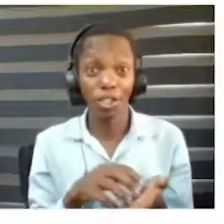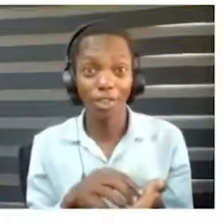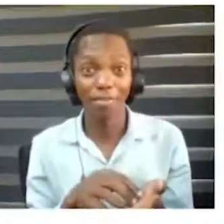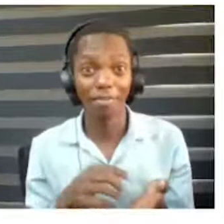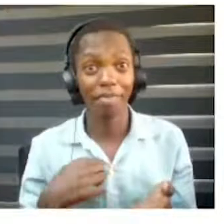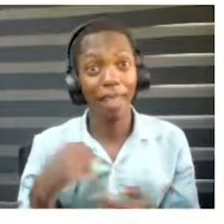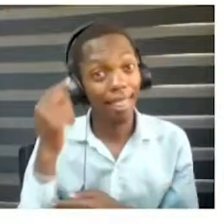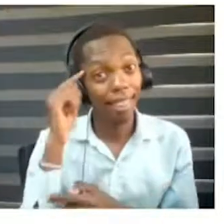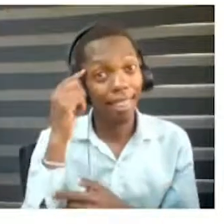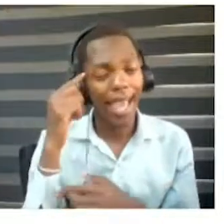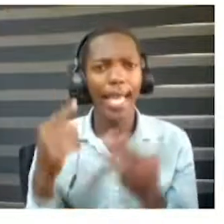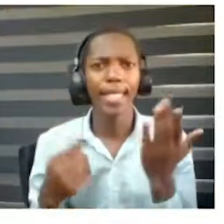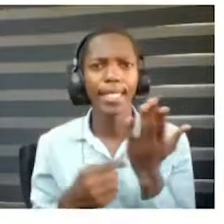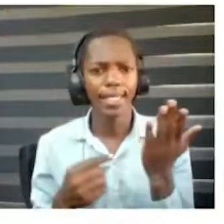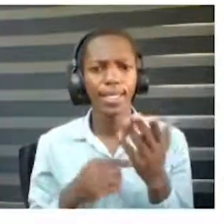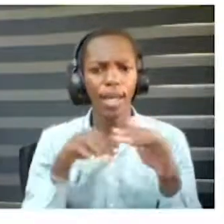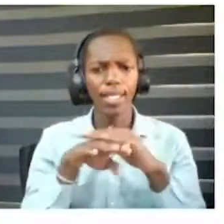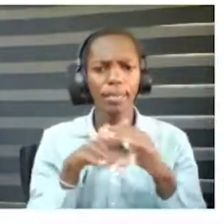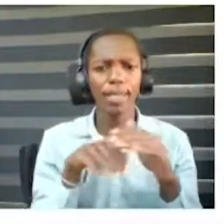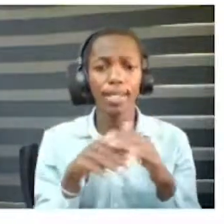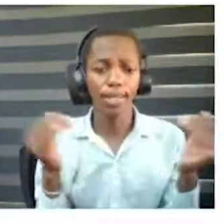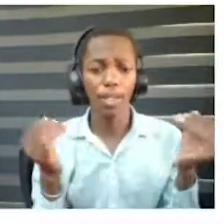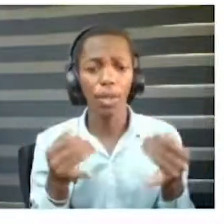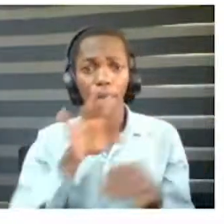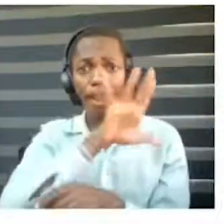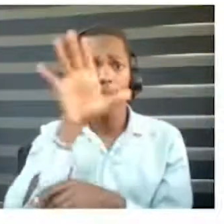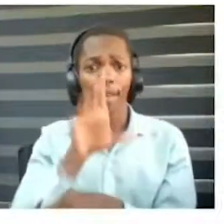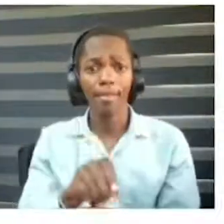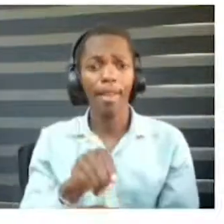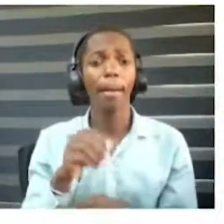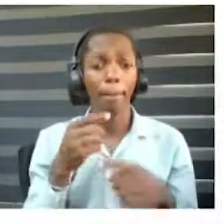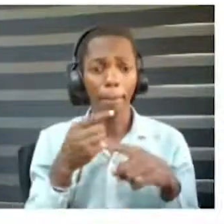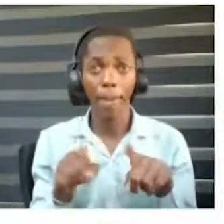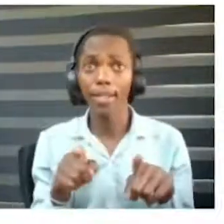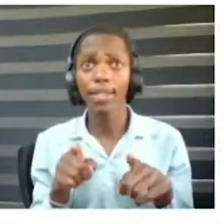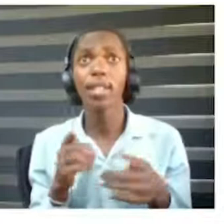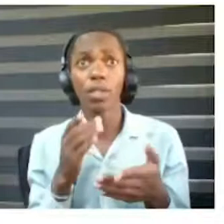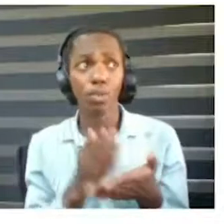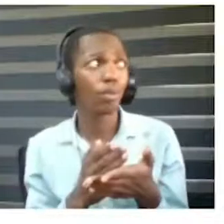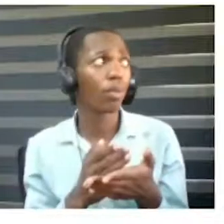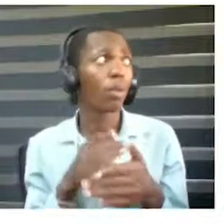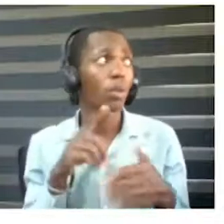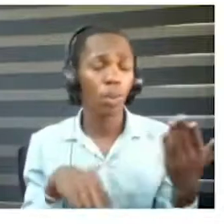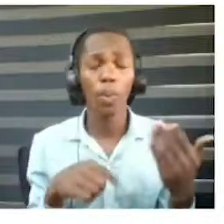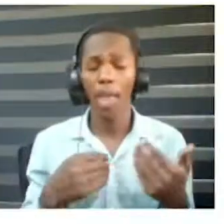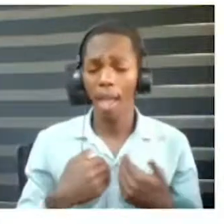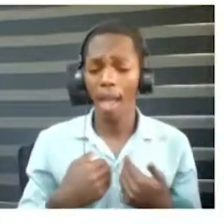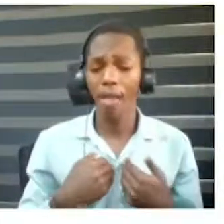We are going to see some work that has been done before. Then we can share more information.